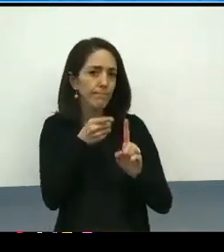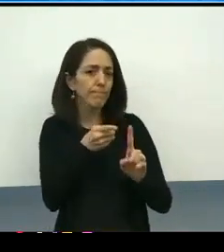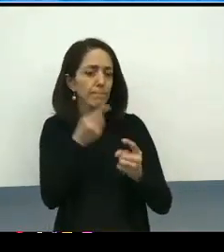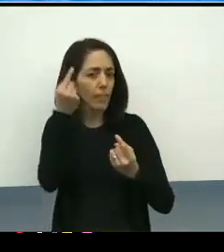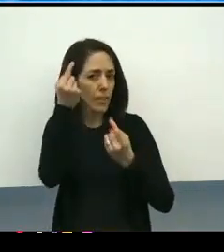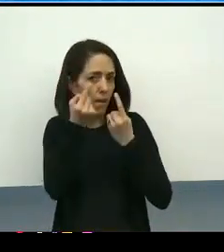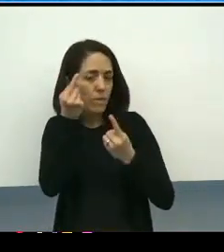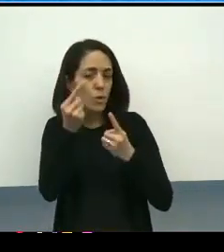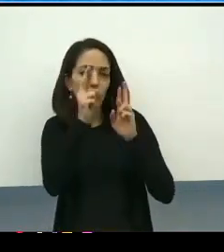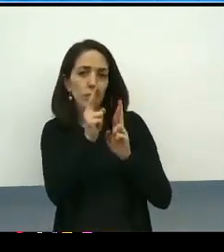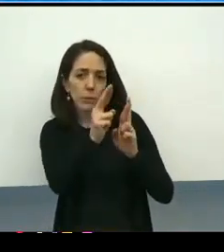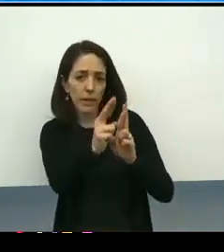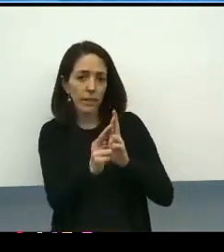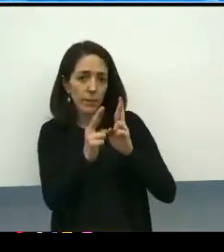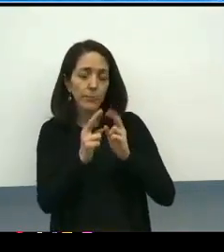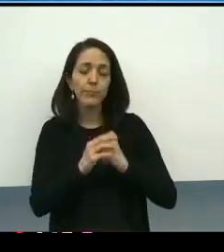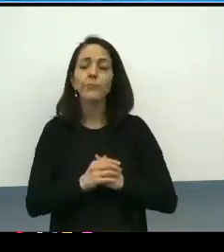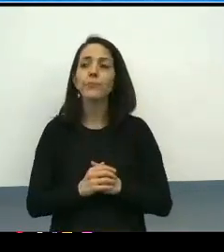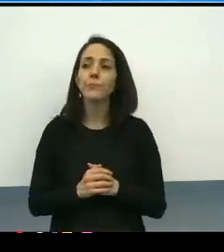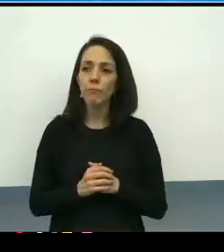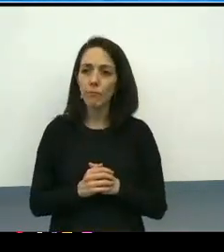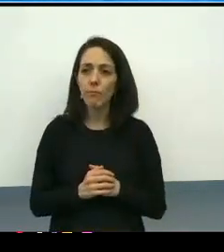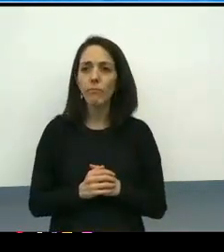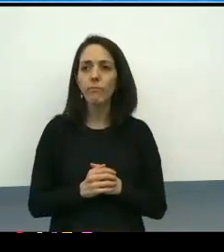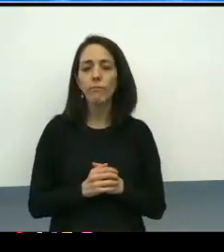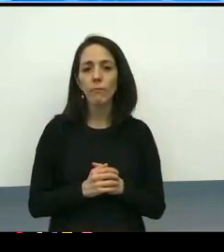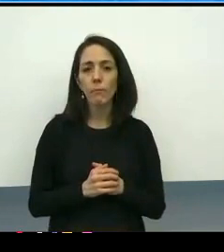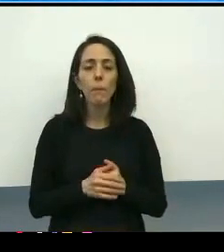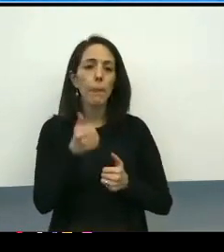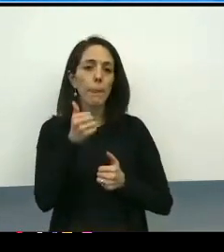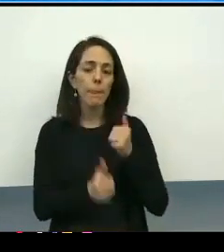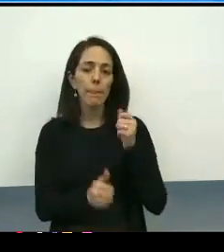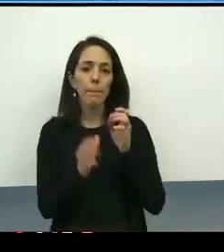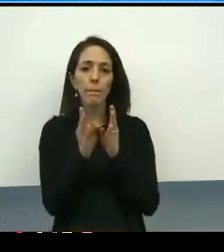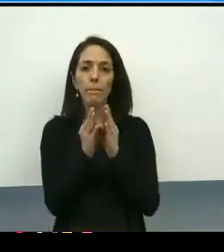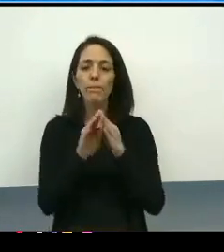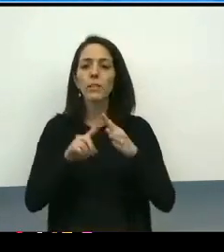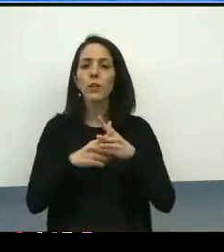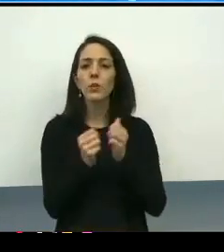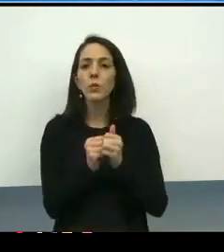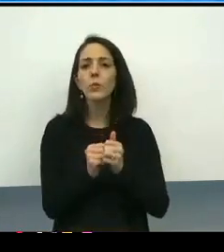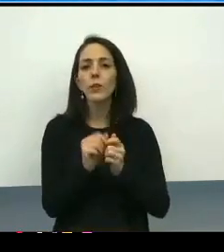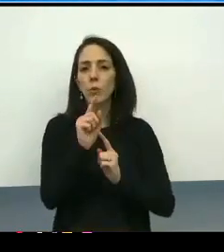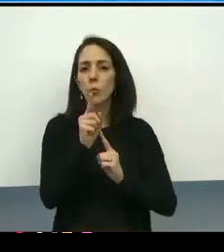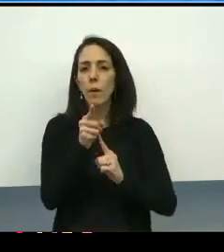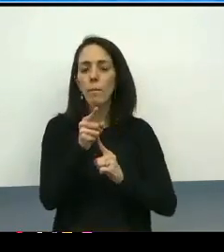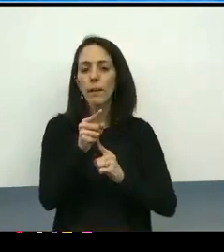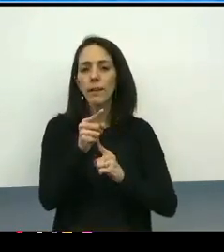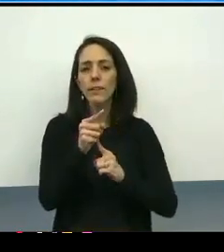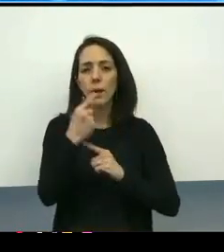Each of our meetings, before we start, it starts with the 60 second mindful moment or reflection.